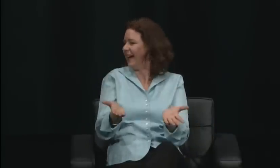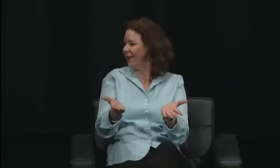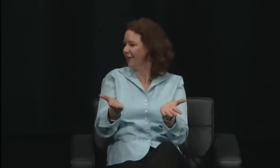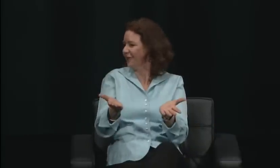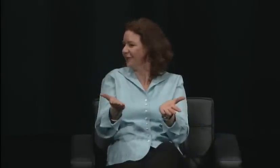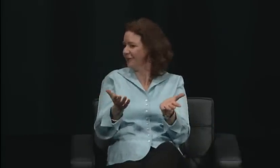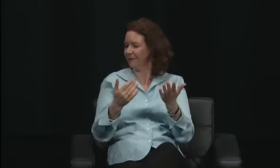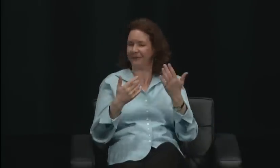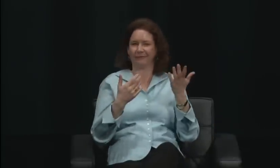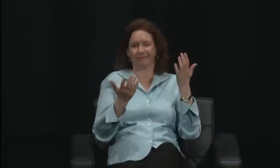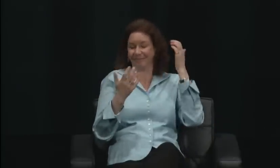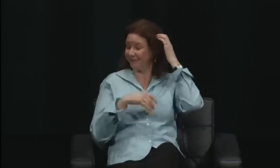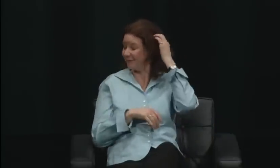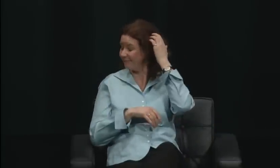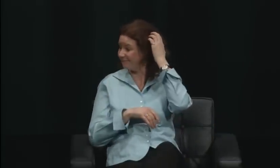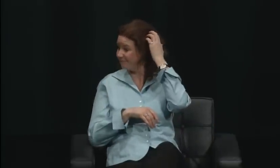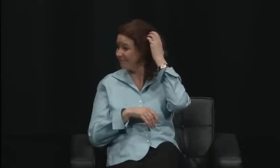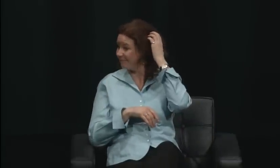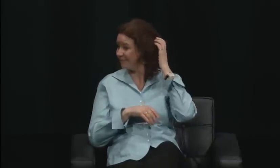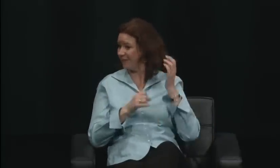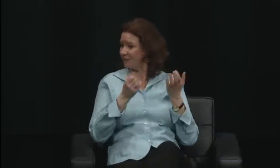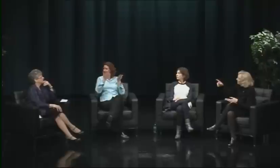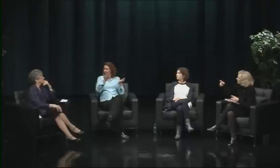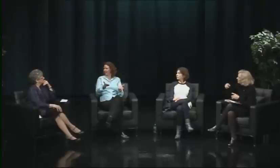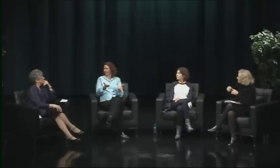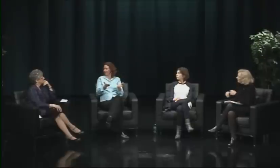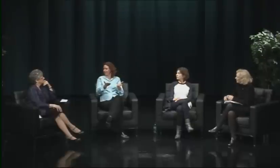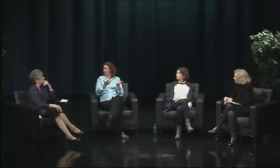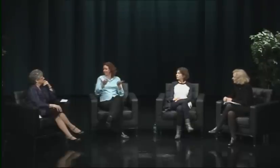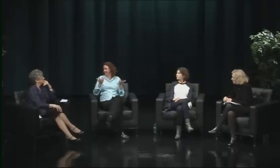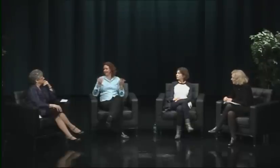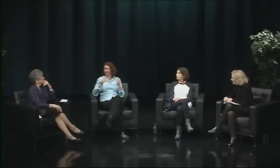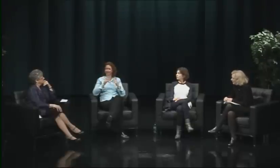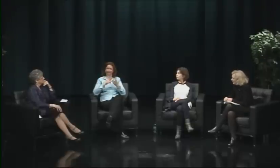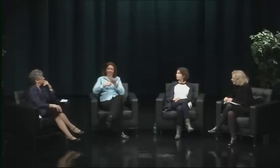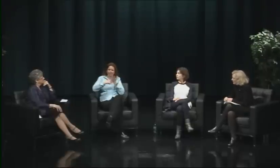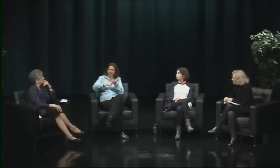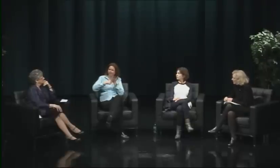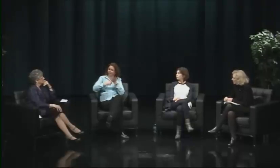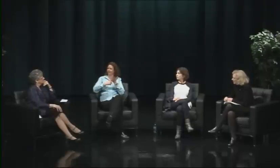Old habits die hard, and men were just used to being in control and it was a male-dominated society